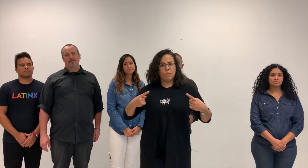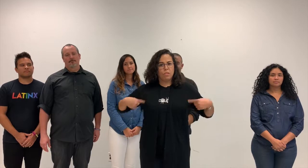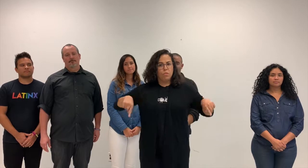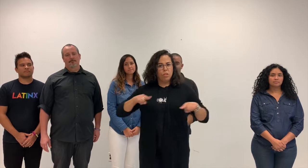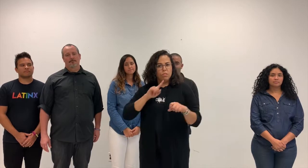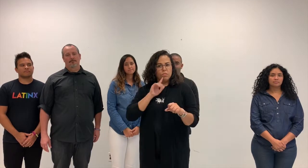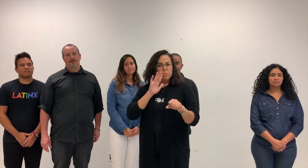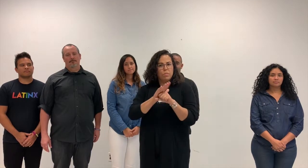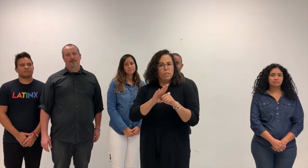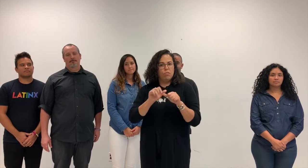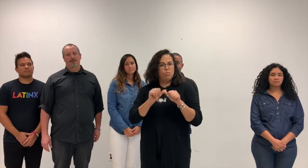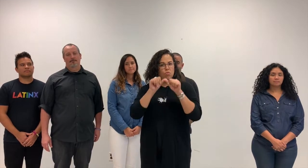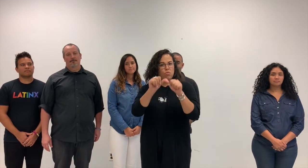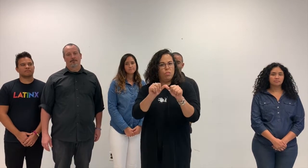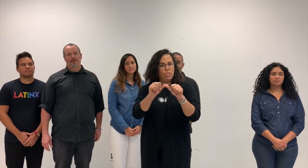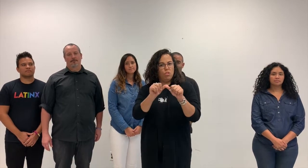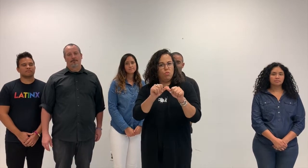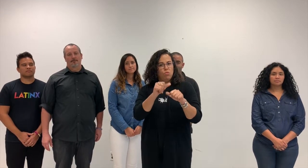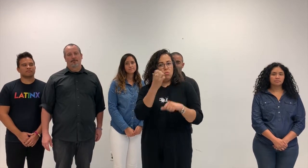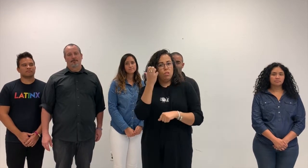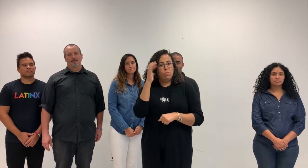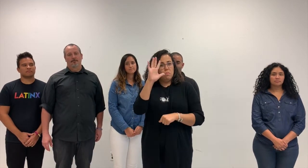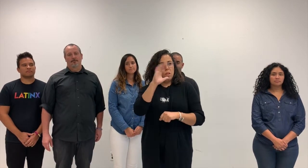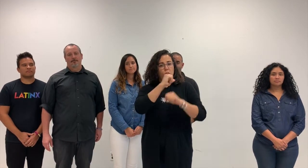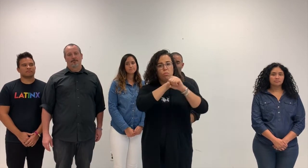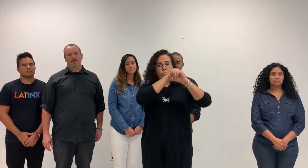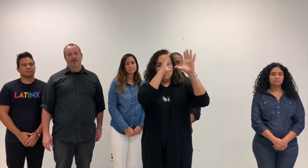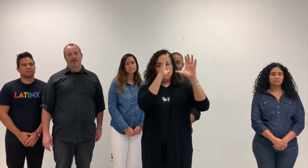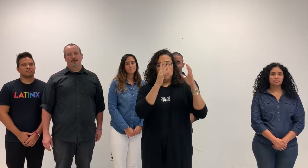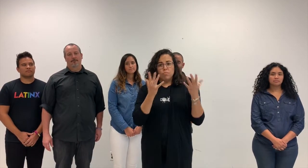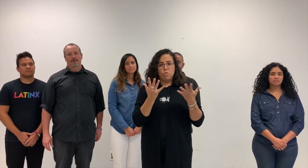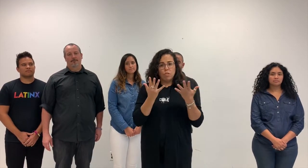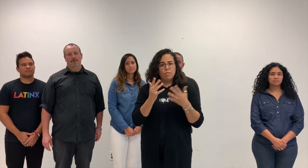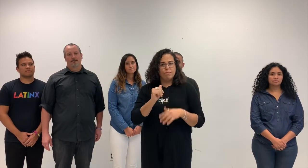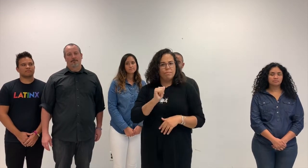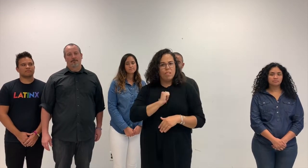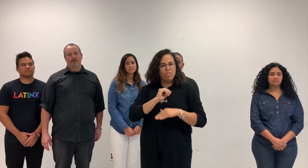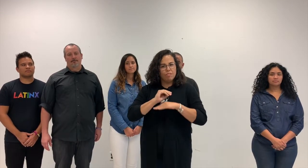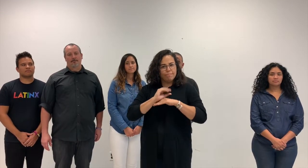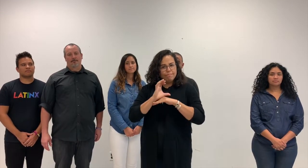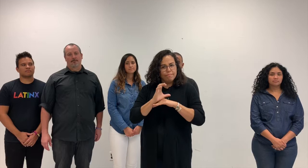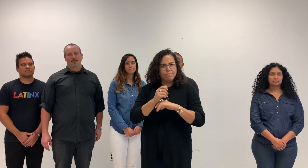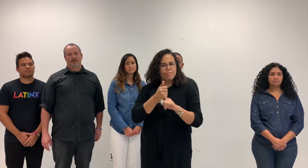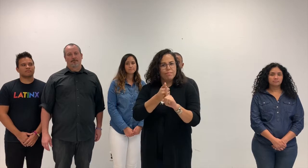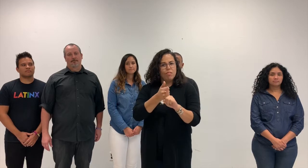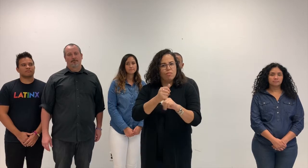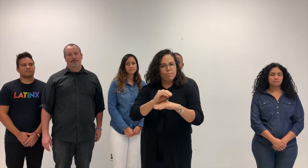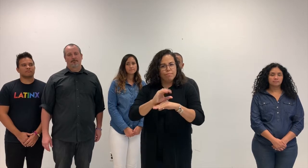Our commitment is to continue to support the organization's vision of self-fulfillment.